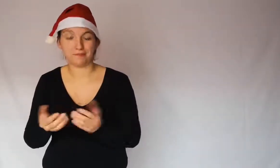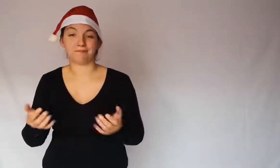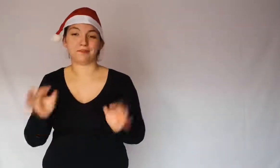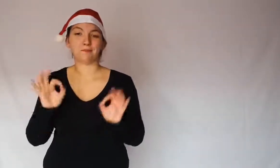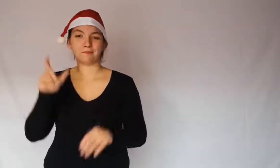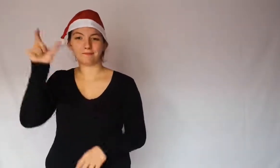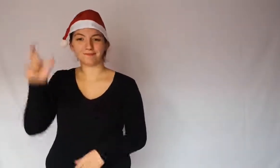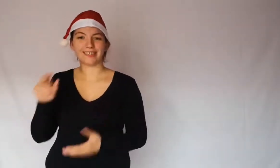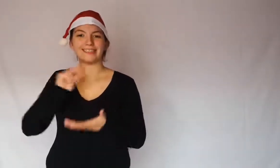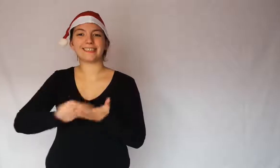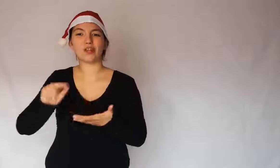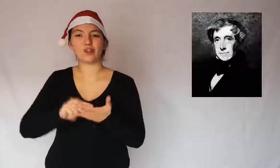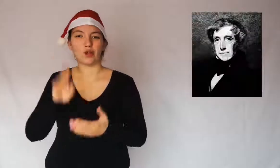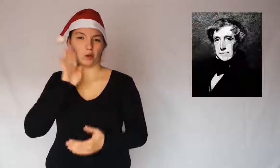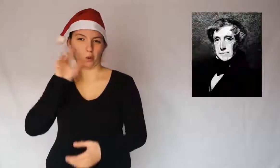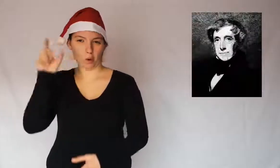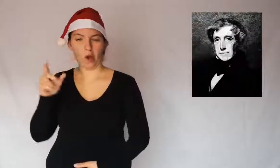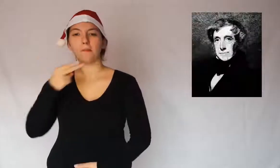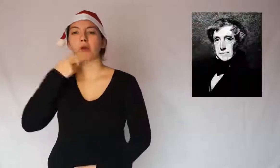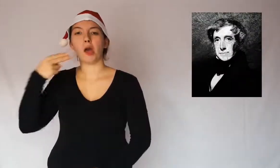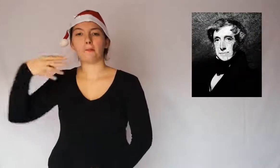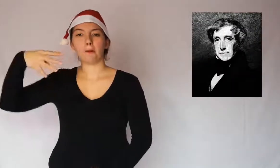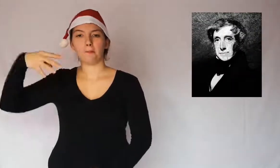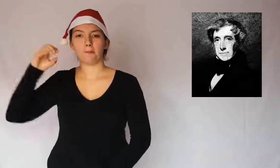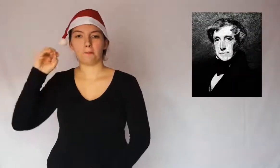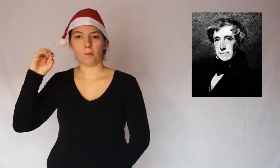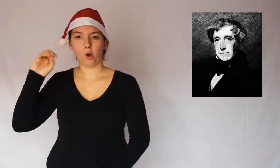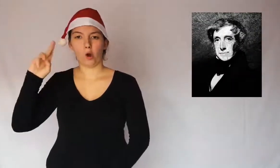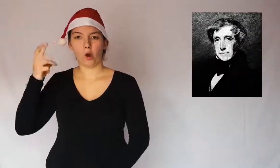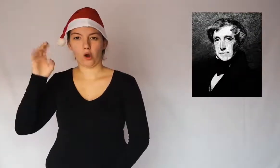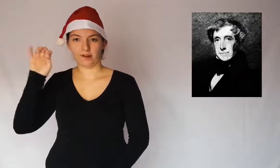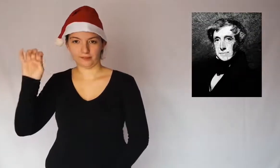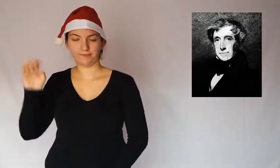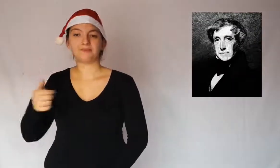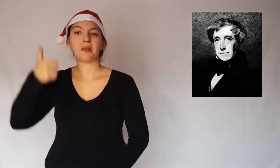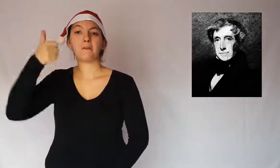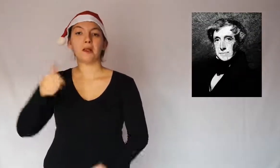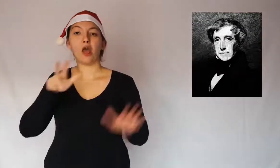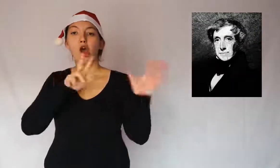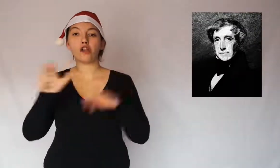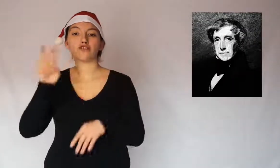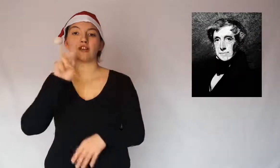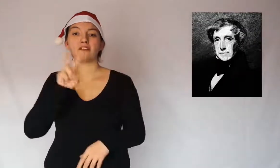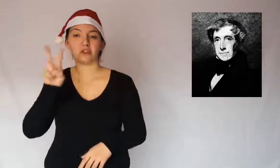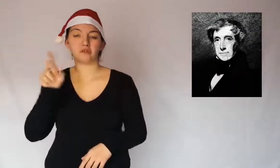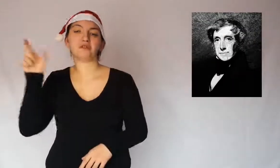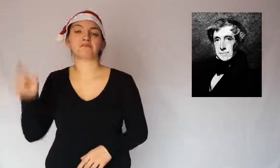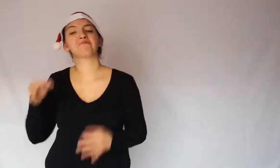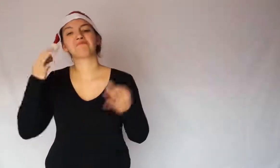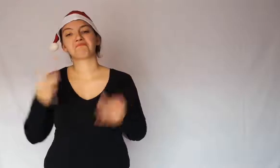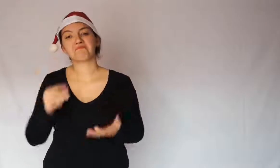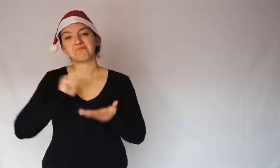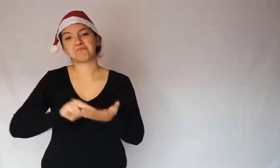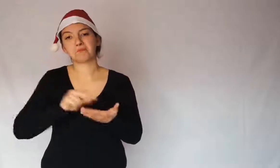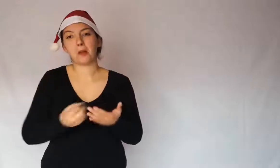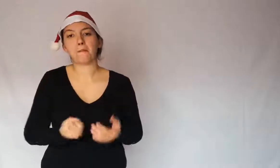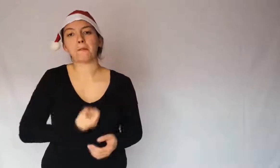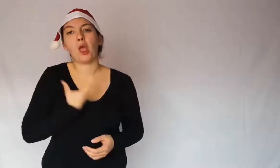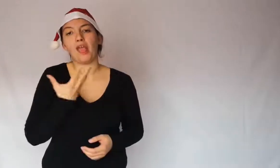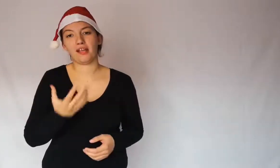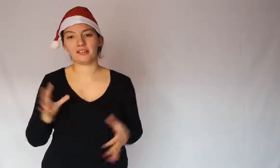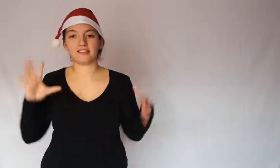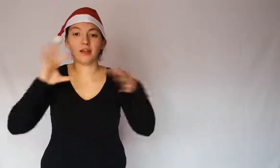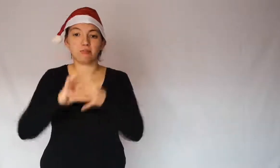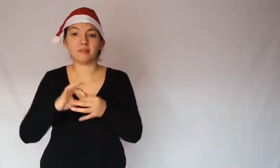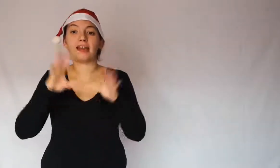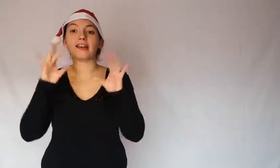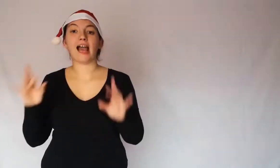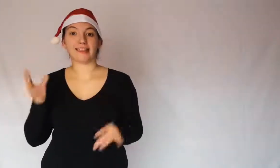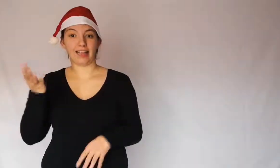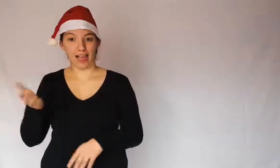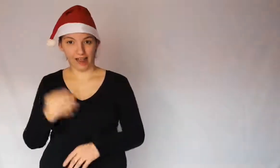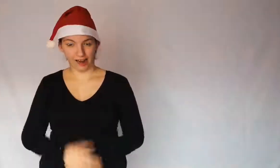A writer named Moore in 1822 wrote a poem about Christmas